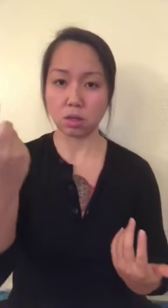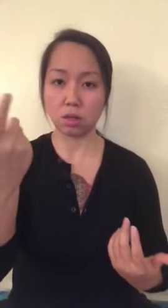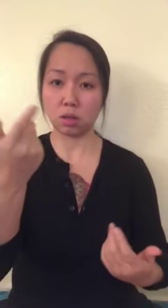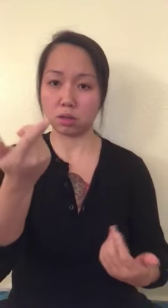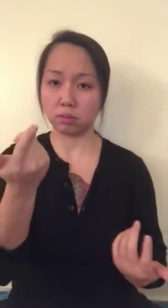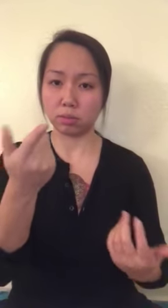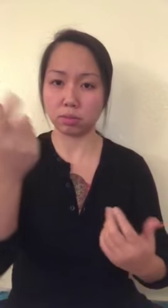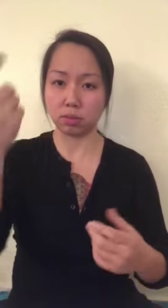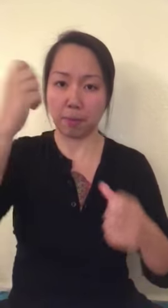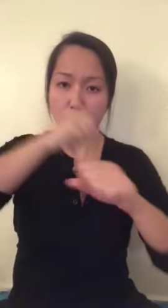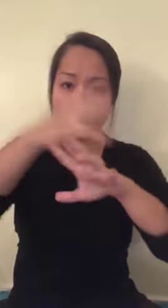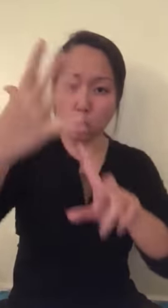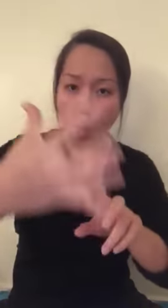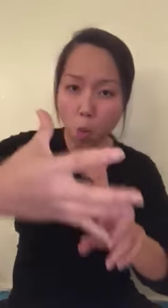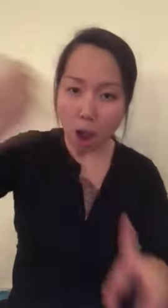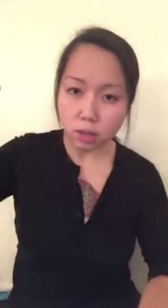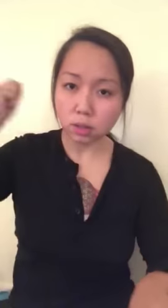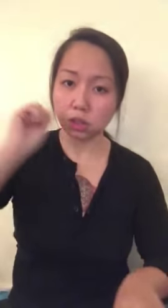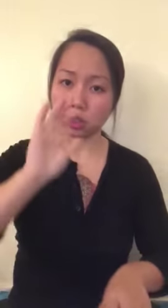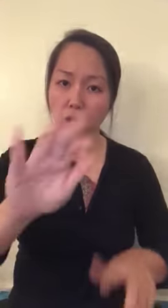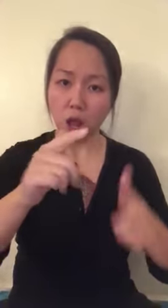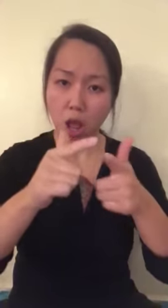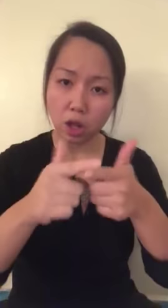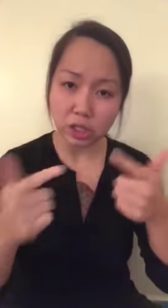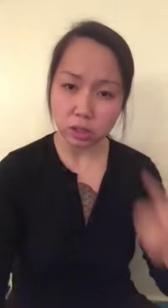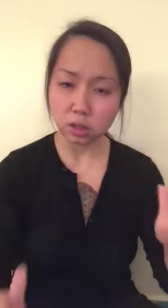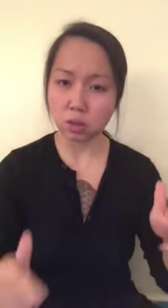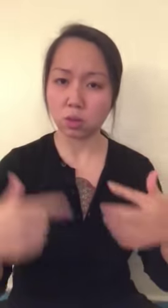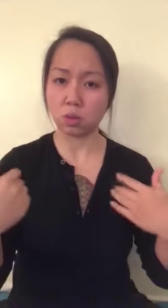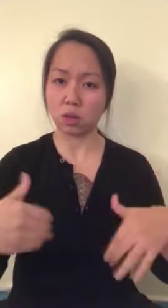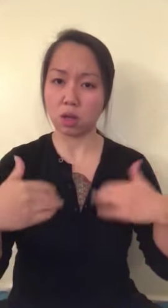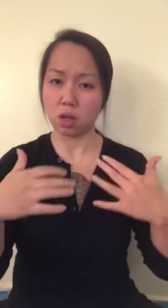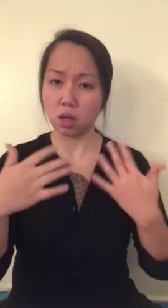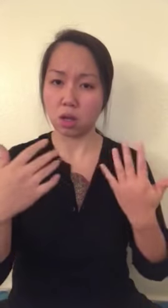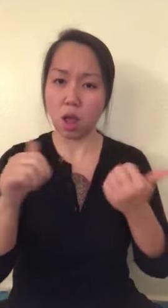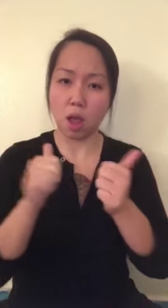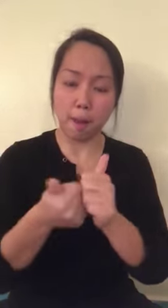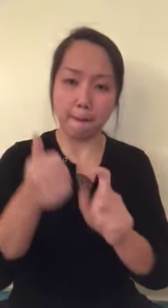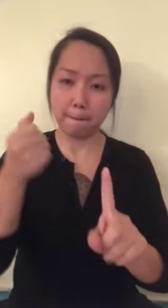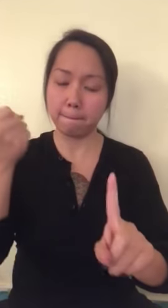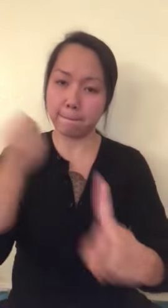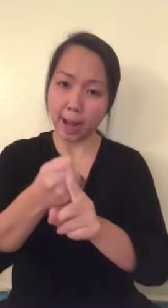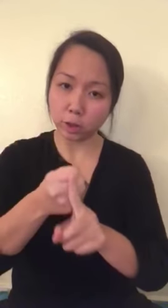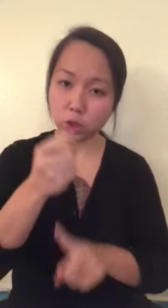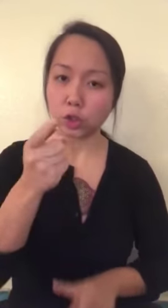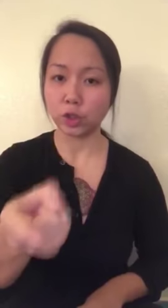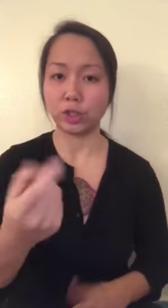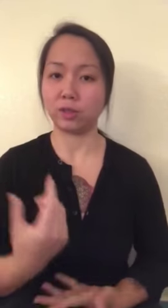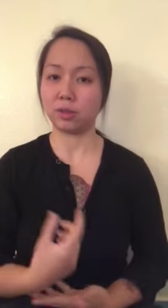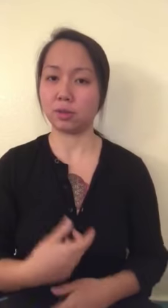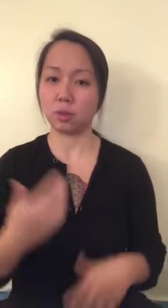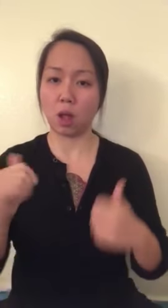If they take your language away, how would that impact you?